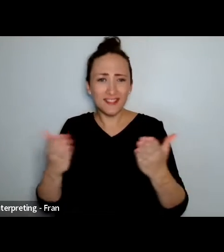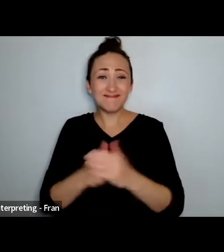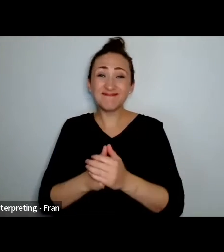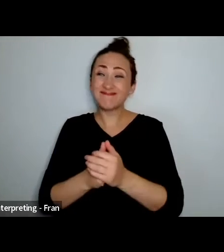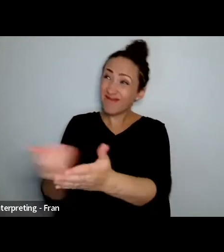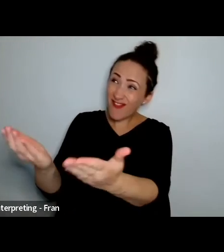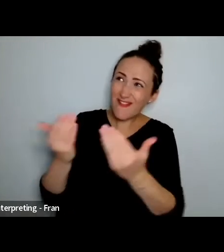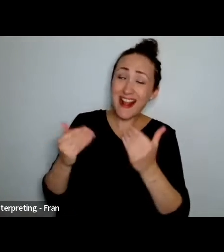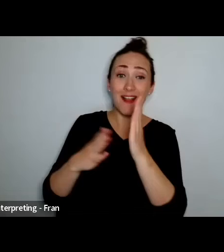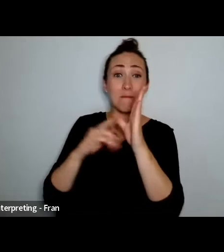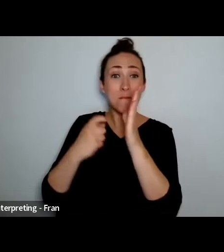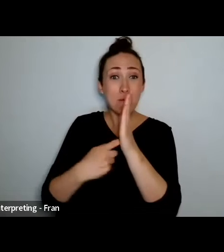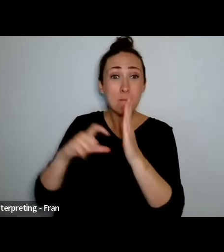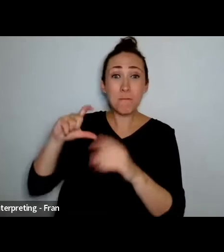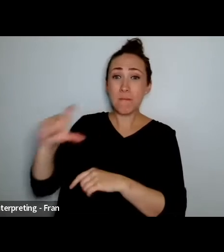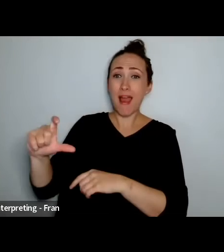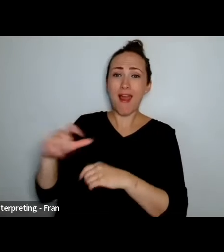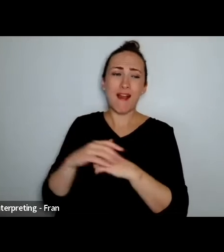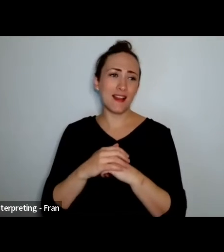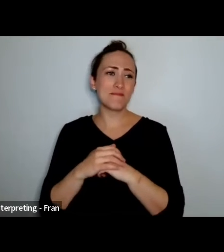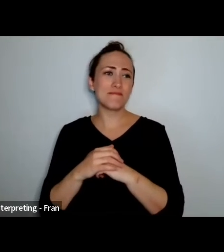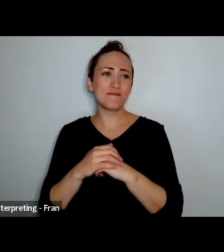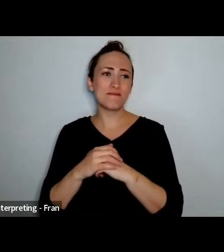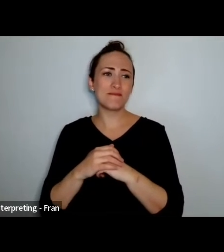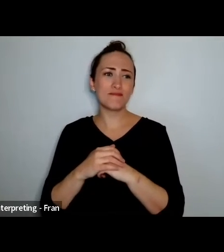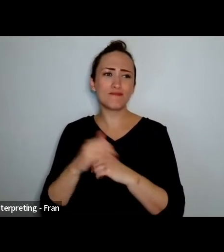Ki te rangatira hoki au te toi au hau tipua.